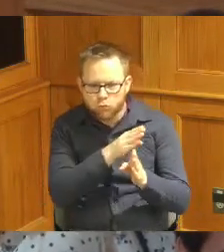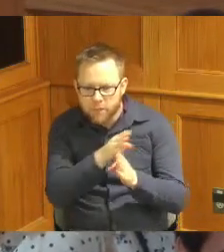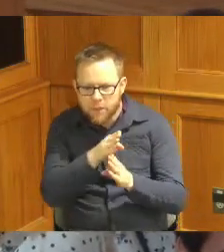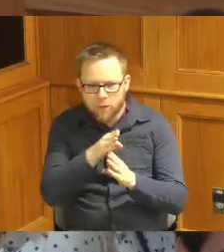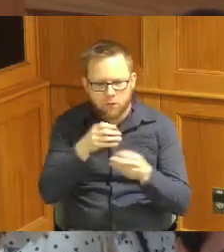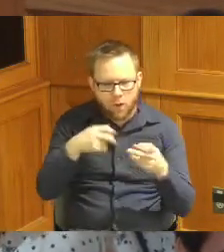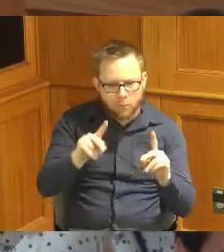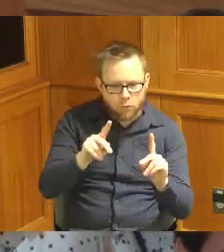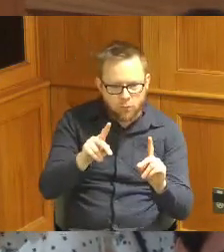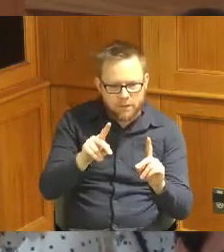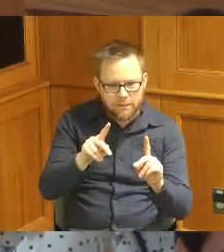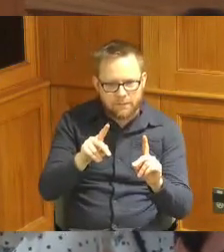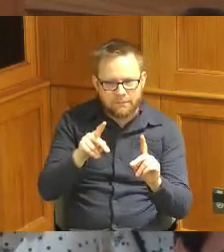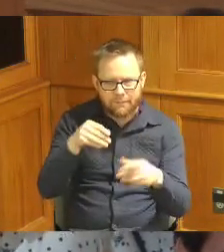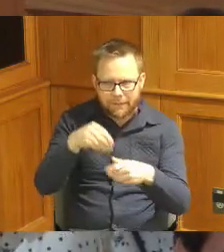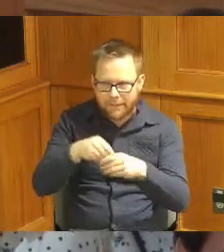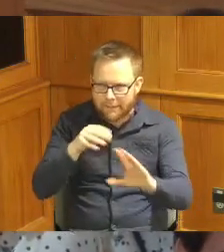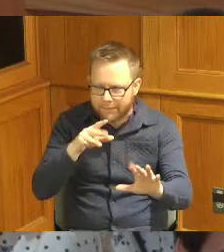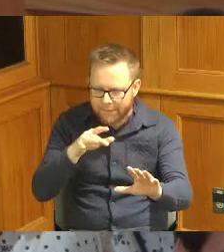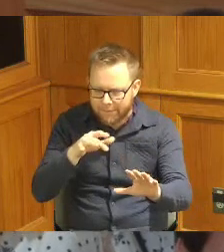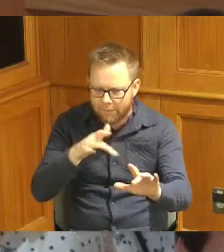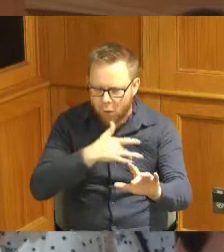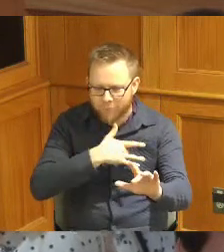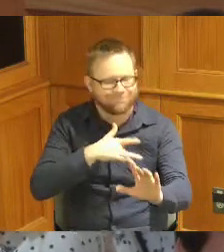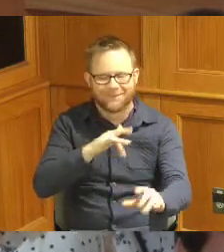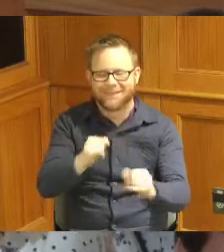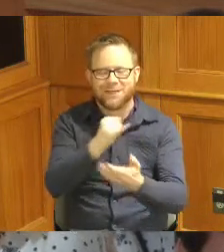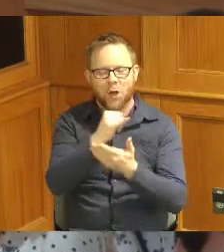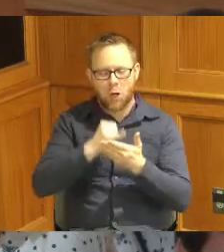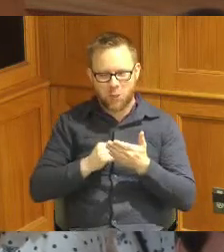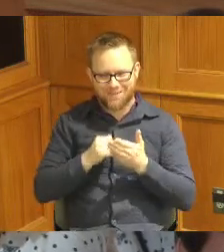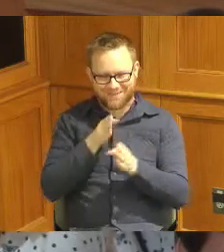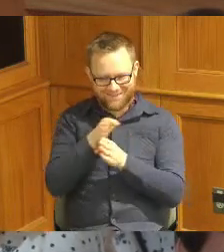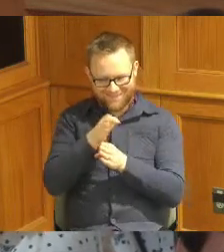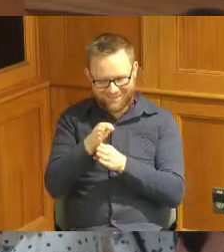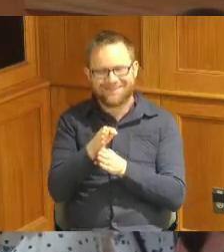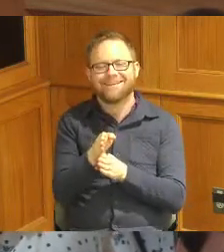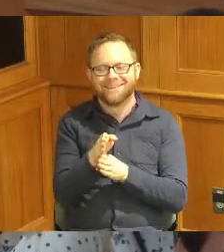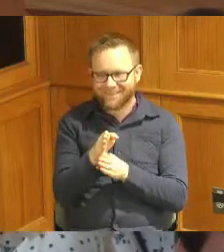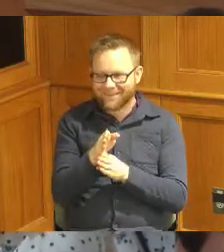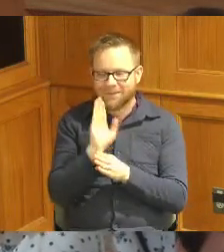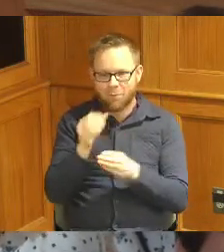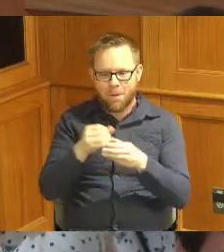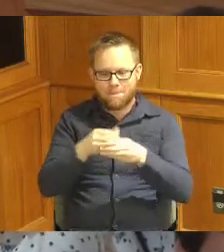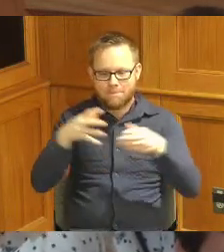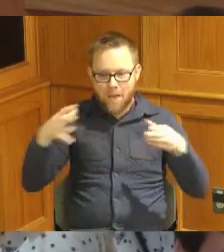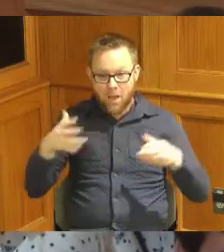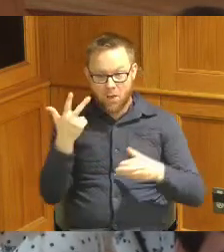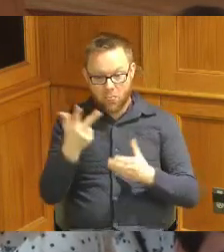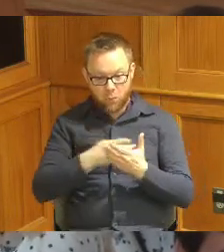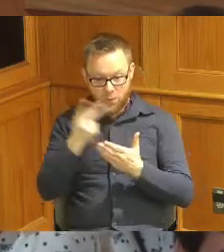hearts or in hearts in the Arts sector they will expand three current youth employment programs